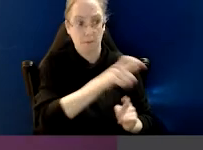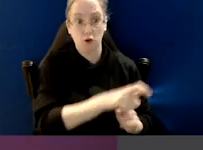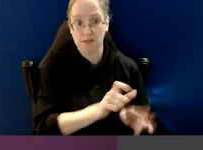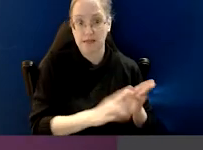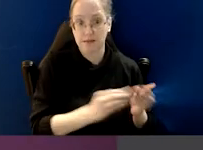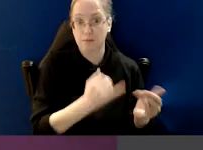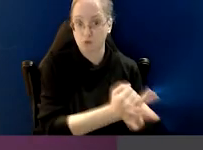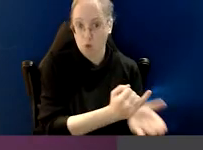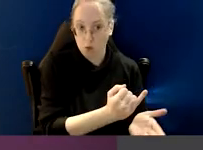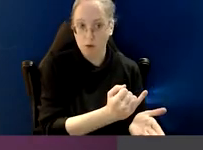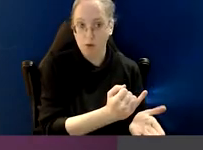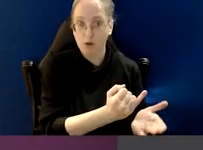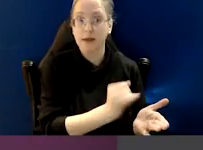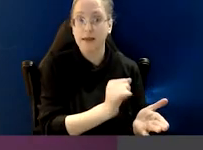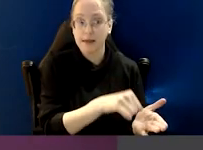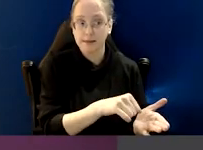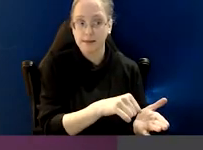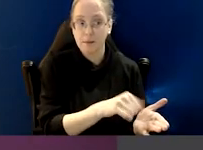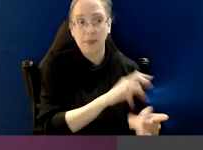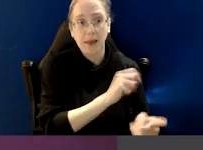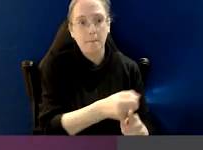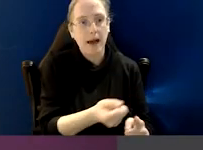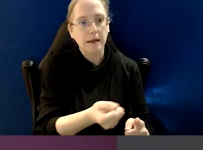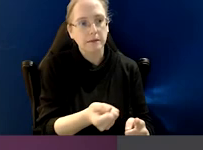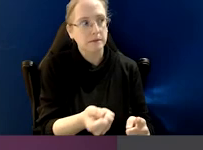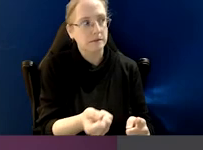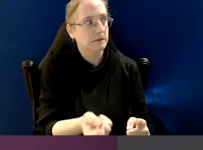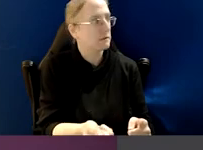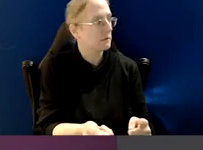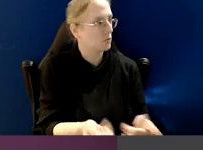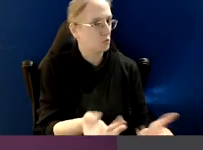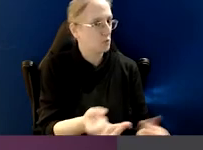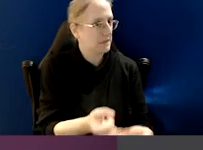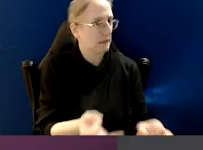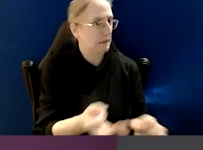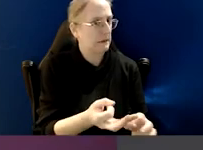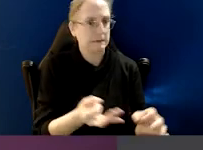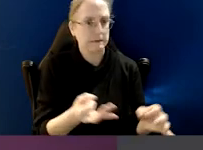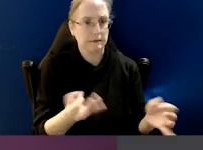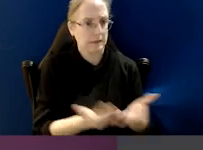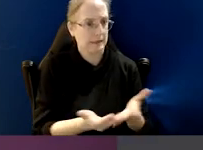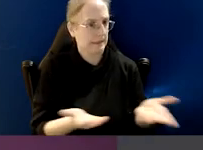where somebody has done something wrong, but it had no consequences. And